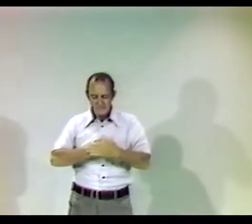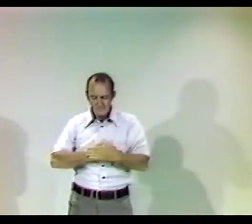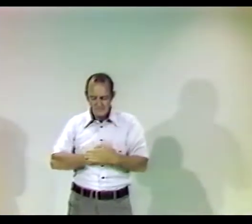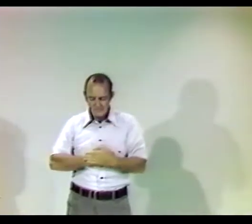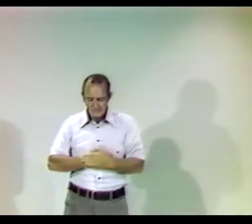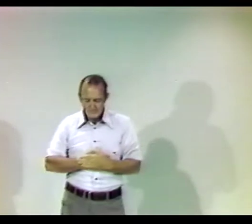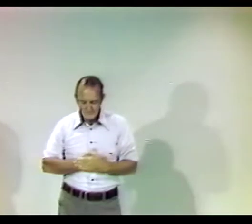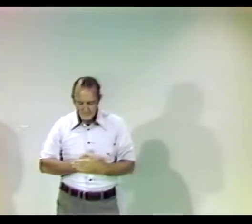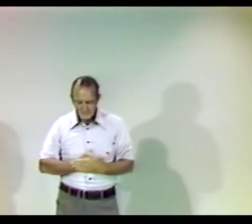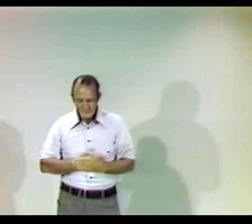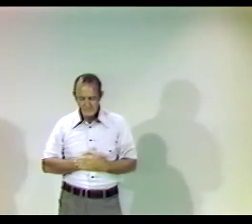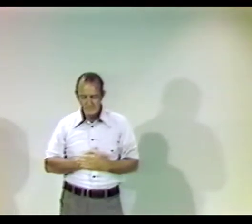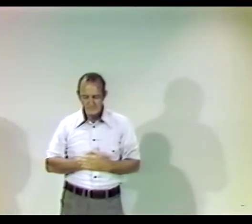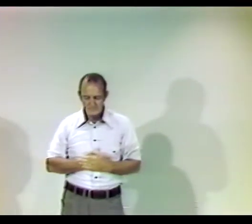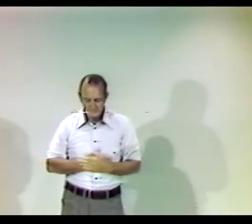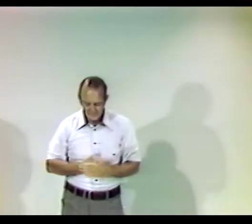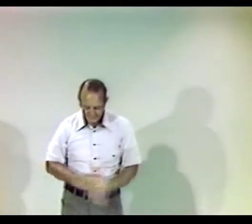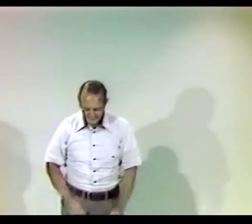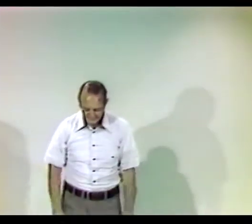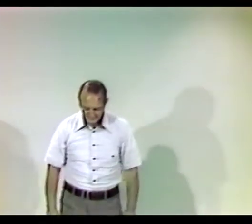THE DARKNESS HAS RETURNED.